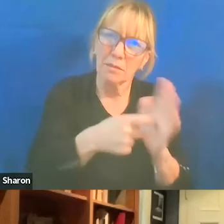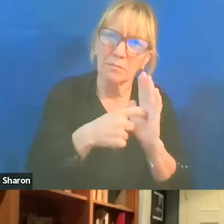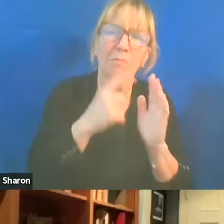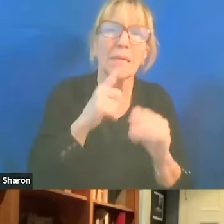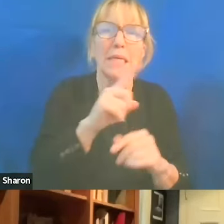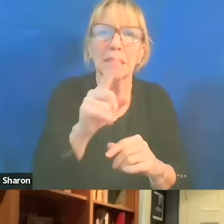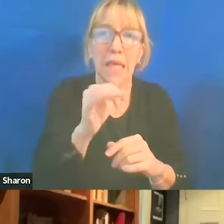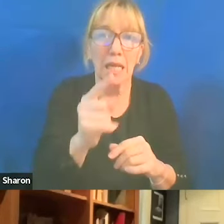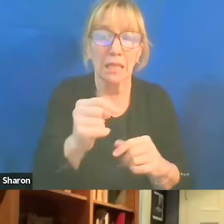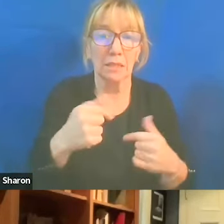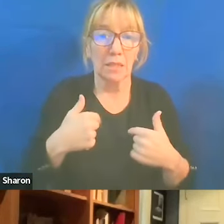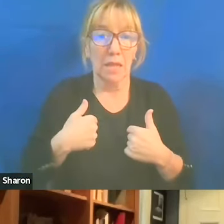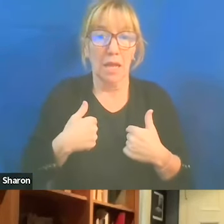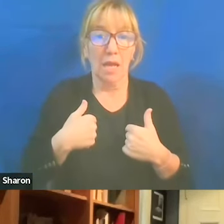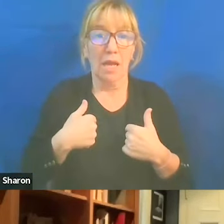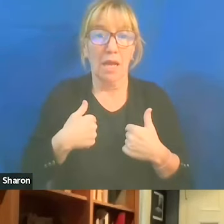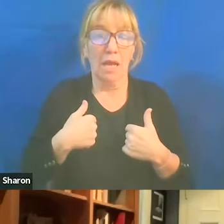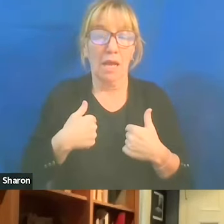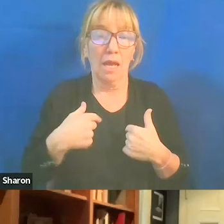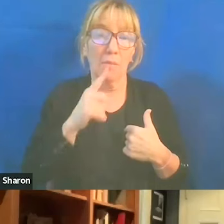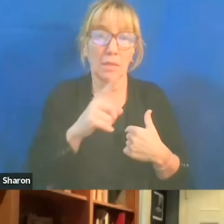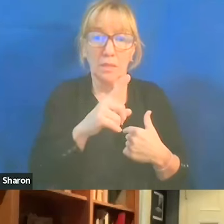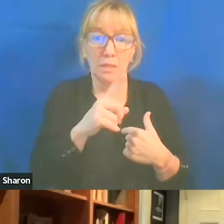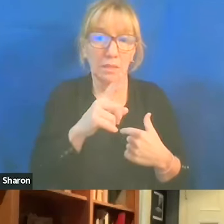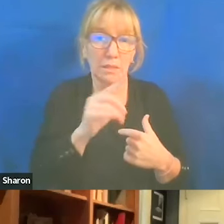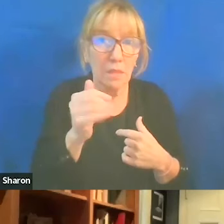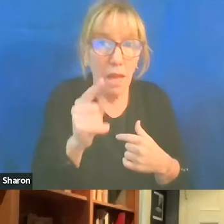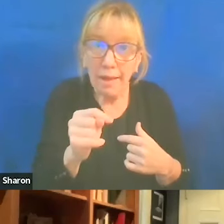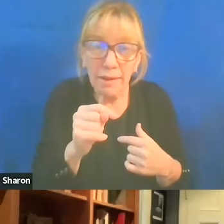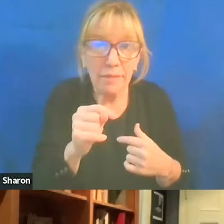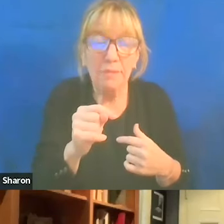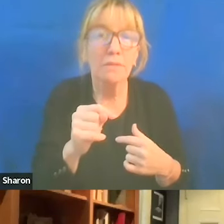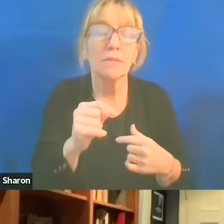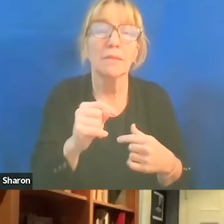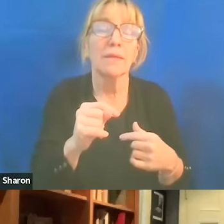I'm a Zionist. Israel's a part of my Jewish identity.